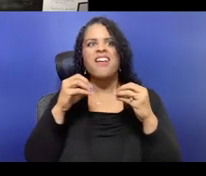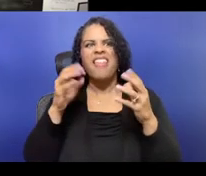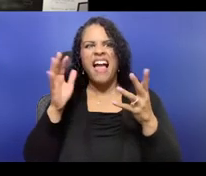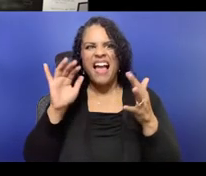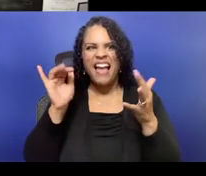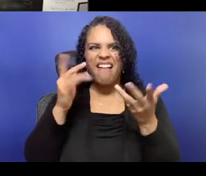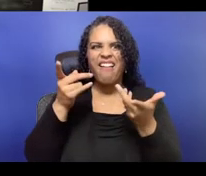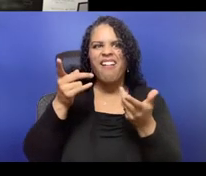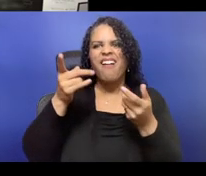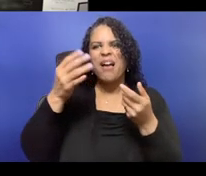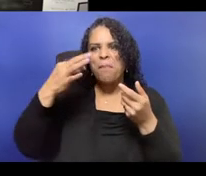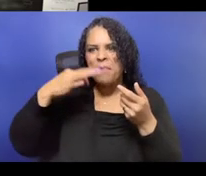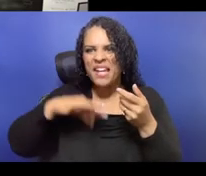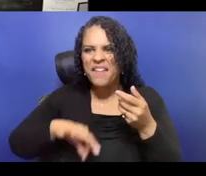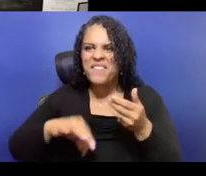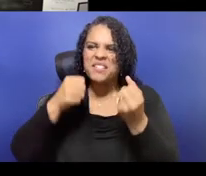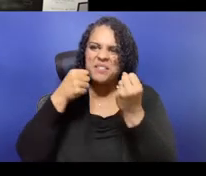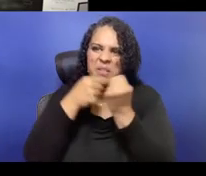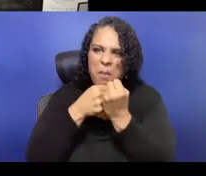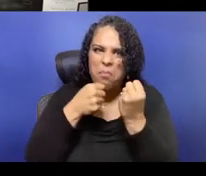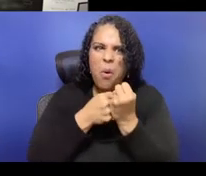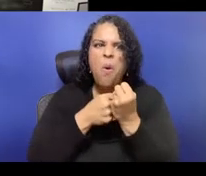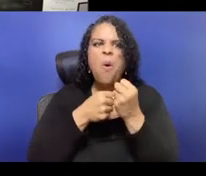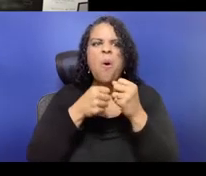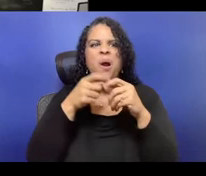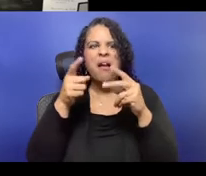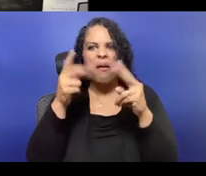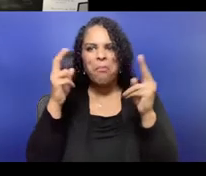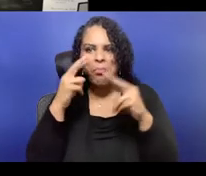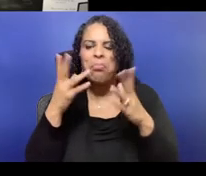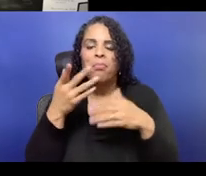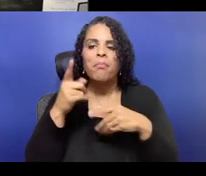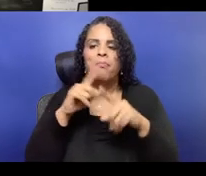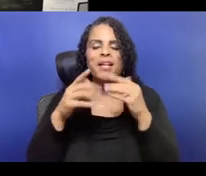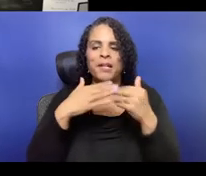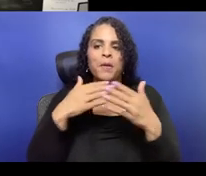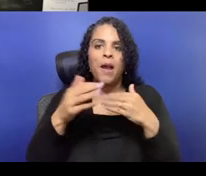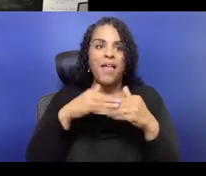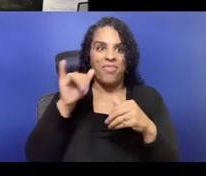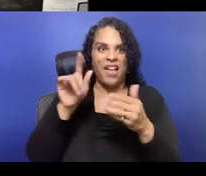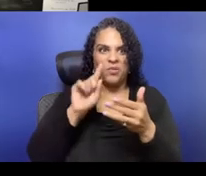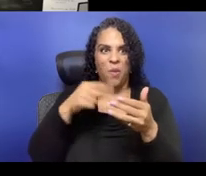being part of arts institutions think about, okay, there's the art-making and then there's audience.